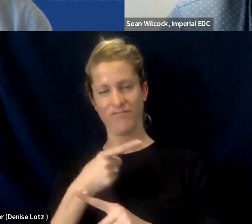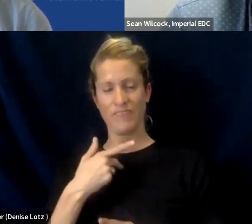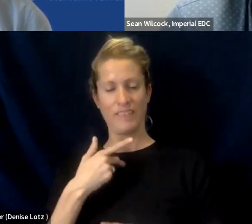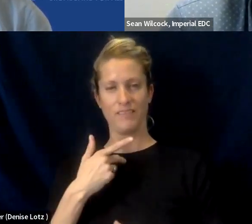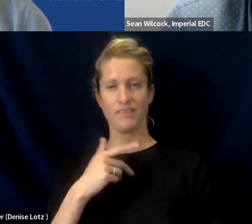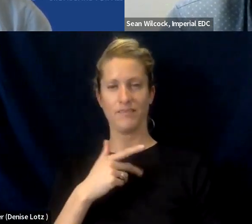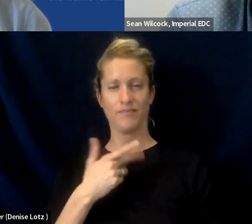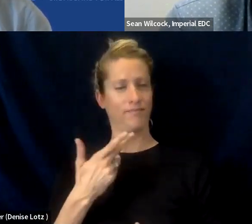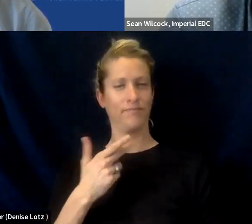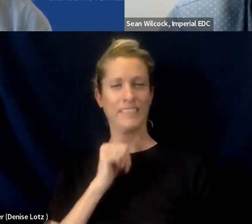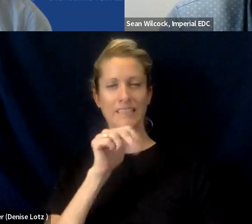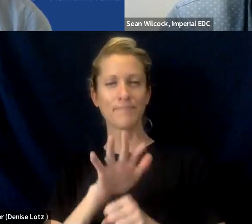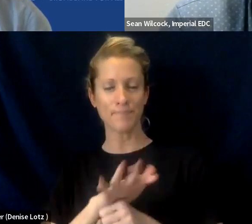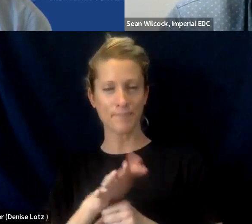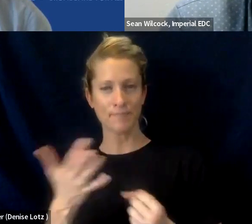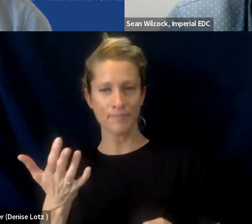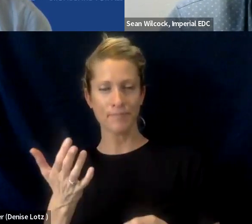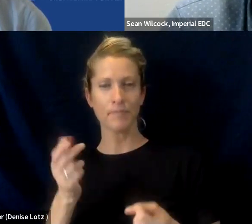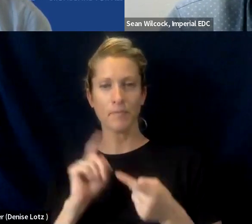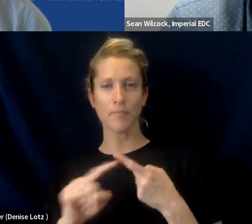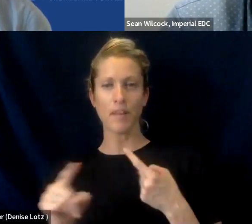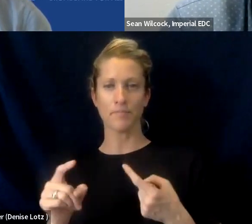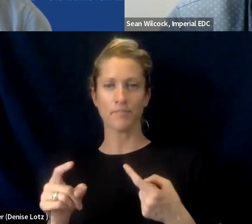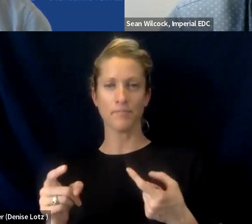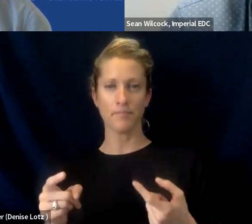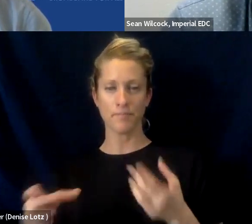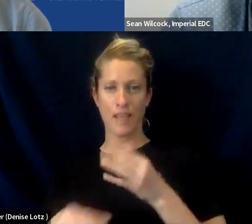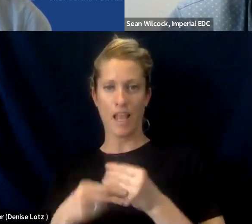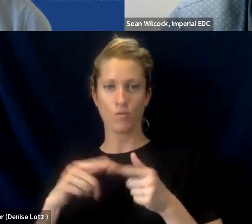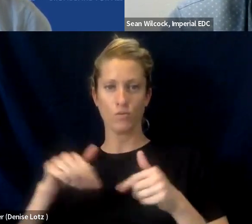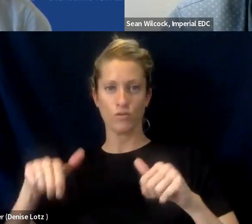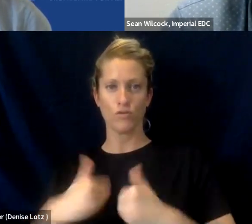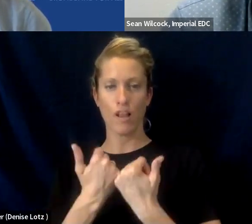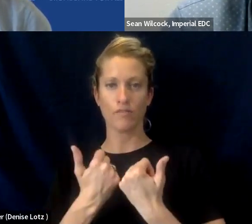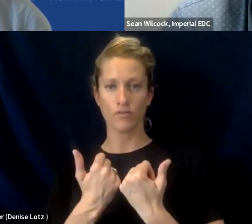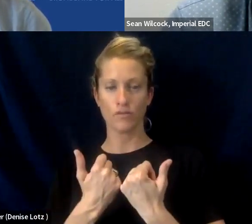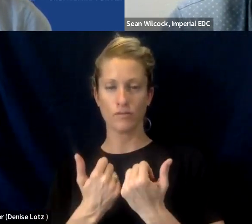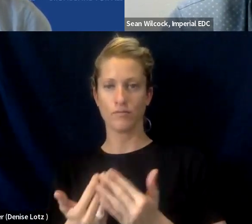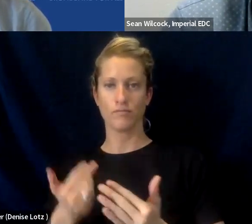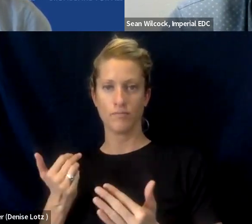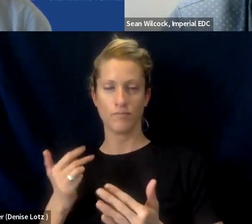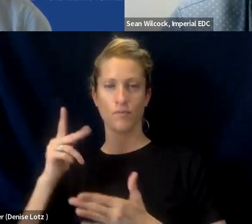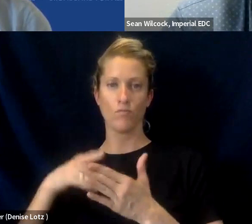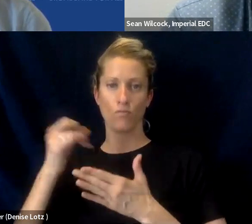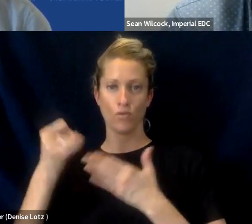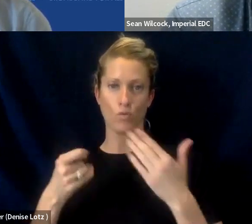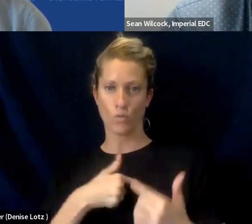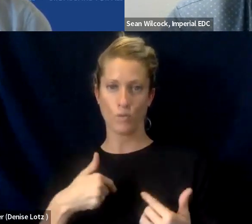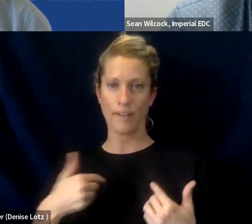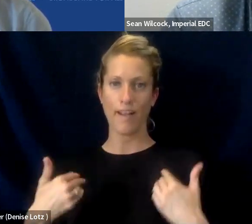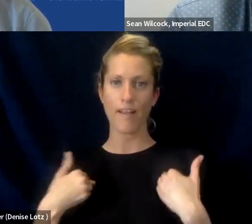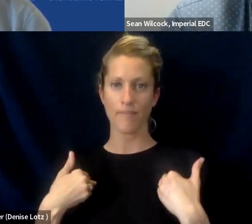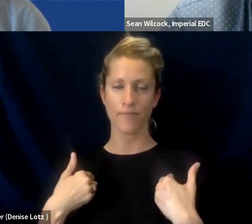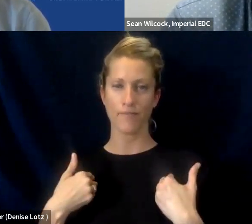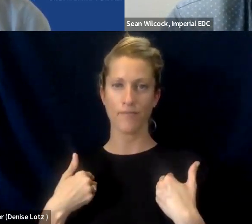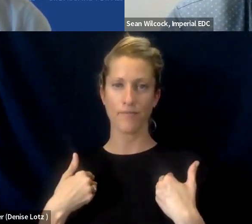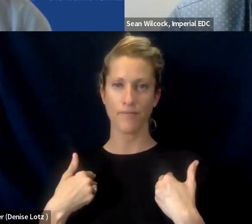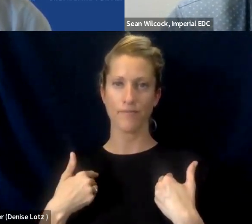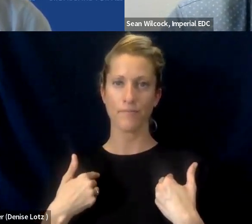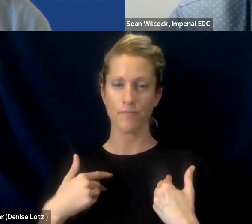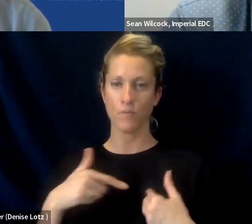But you know, I would say, adding to our challenges back to the pro the projects that we have